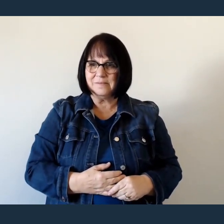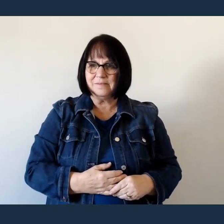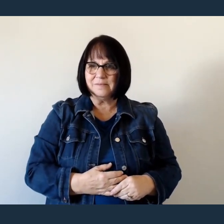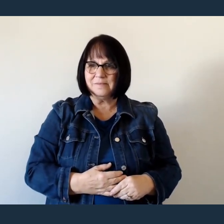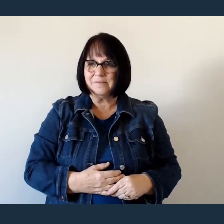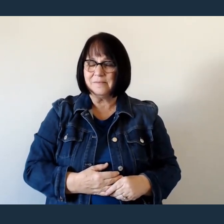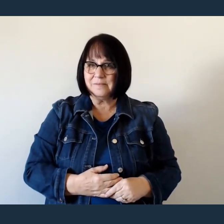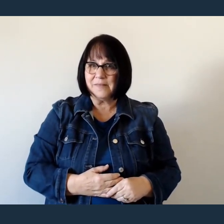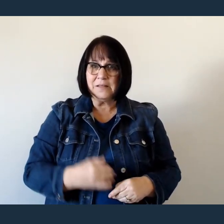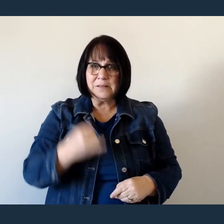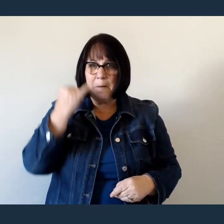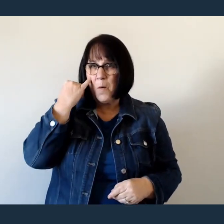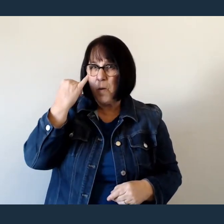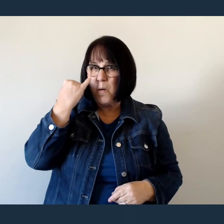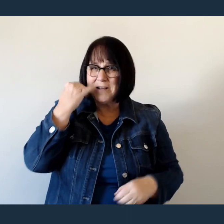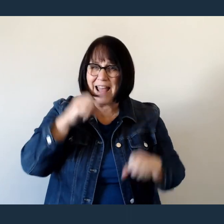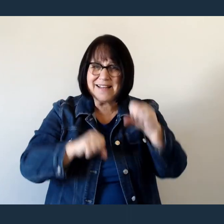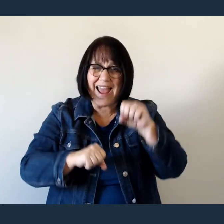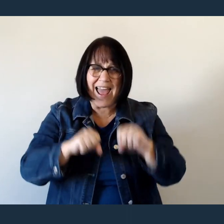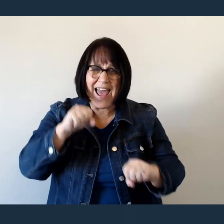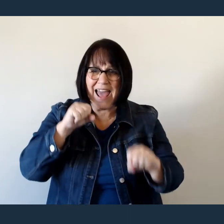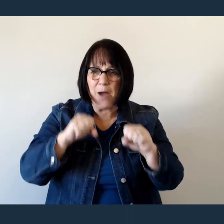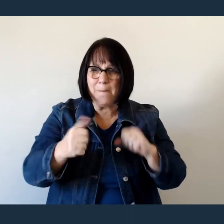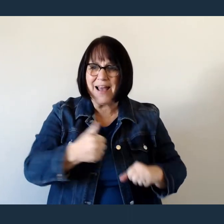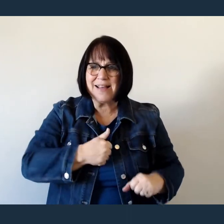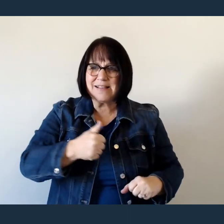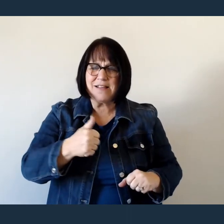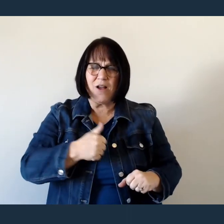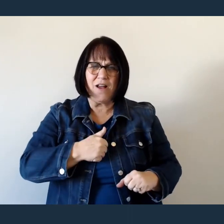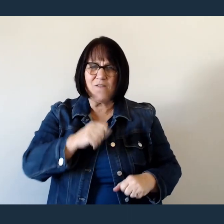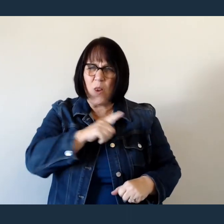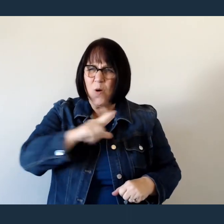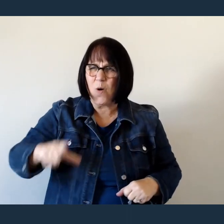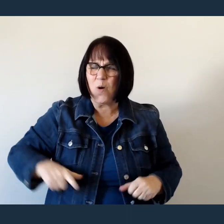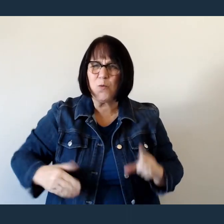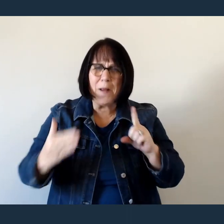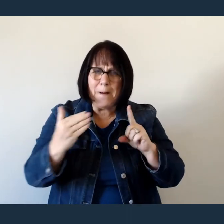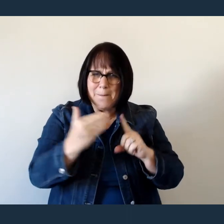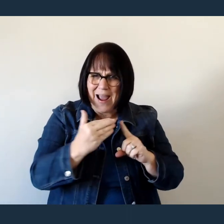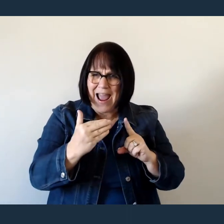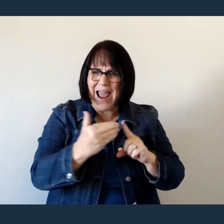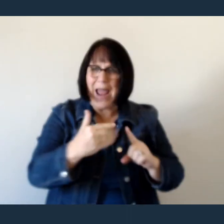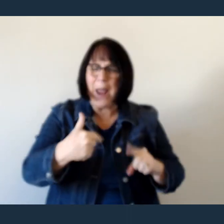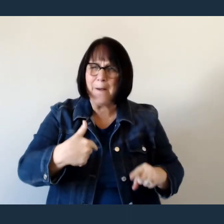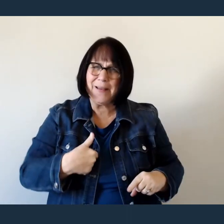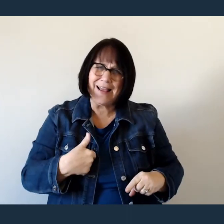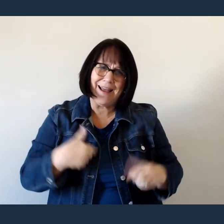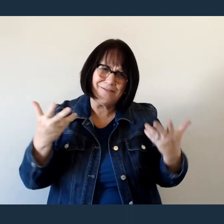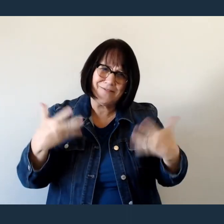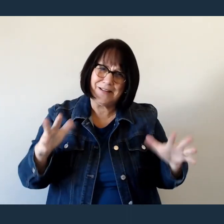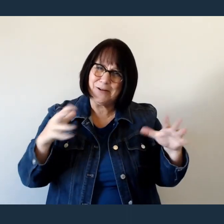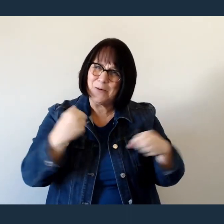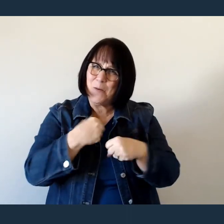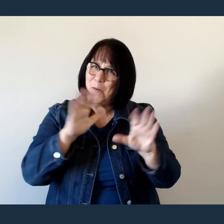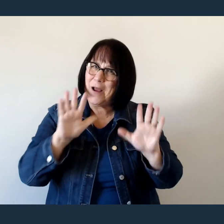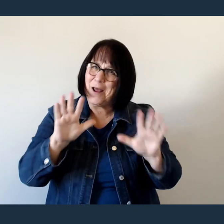When I doubt it, Lord, remind me I'm wonderfully made